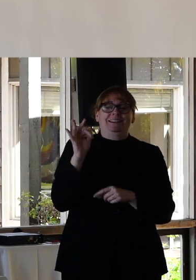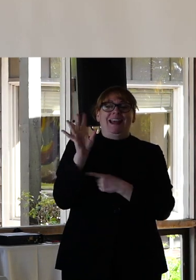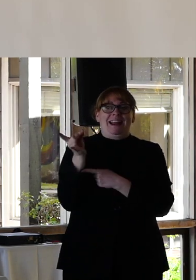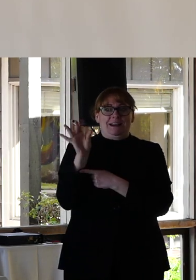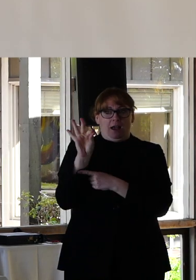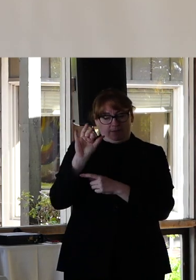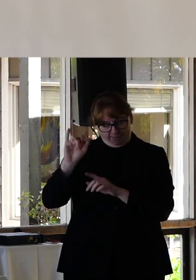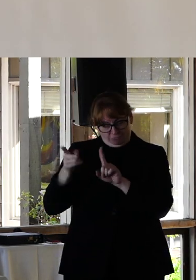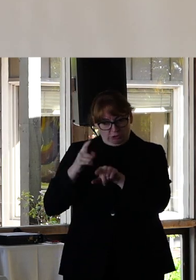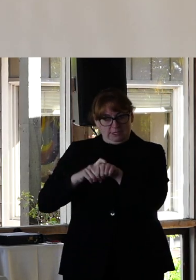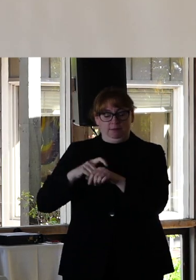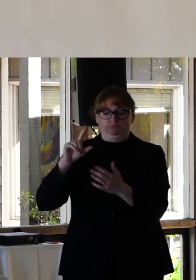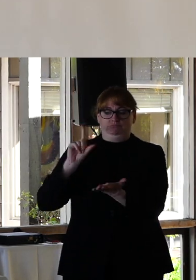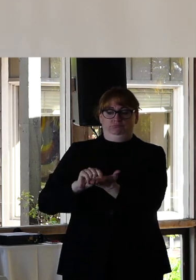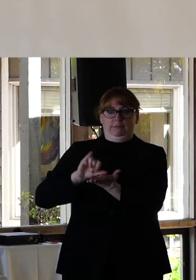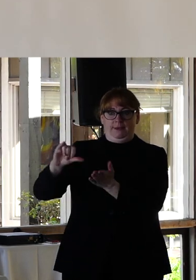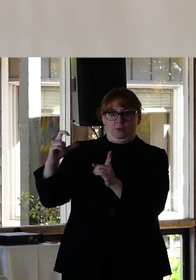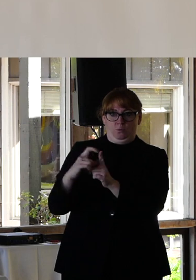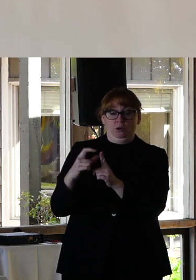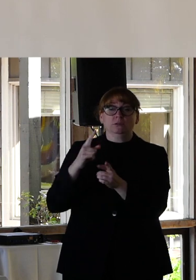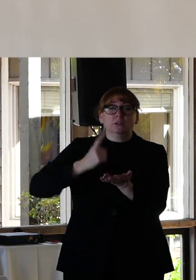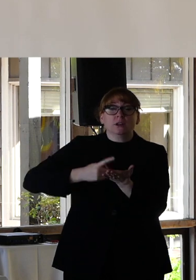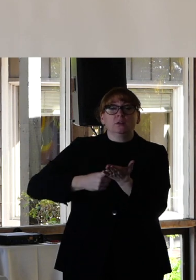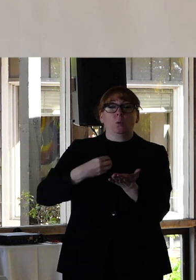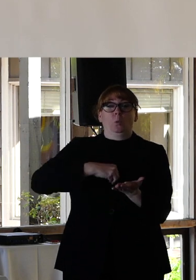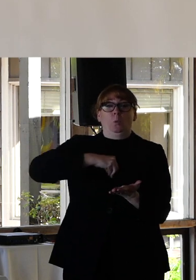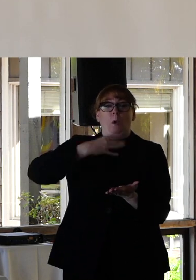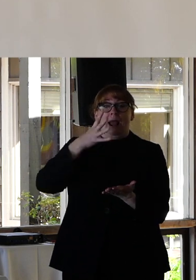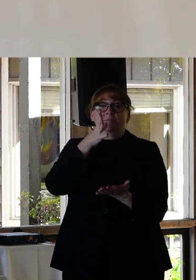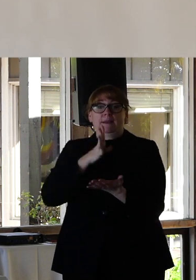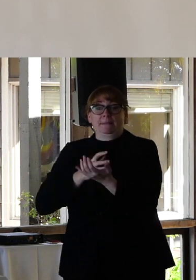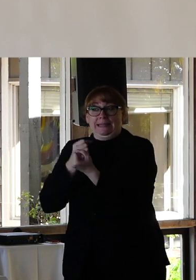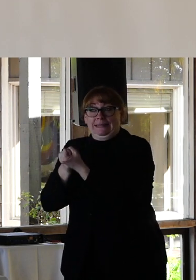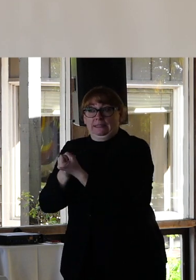of the term was in a paper discussing why white feminism was not adequate